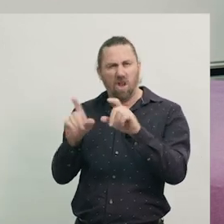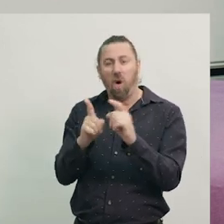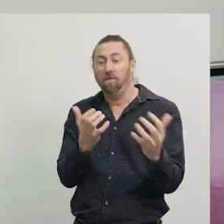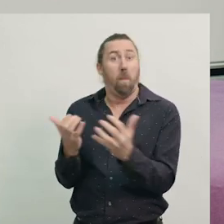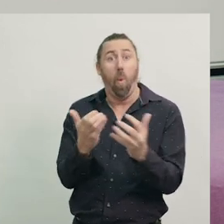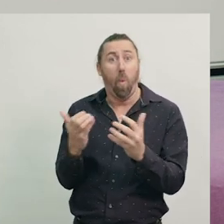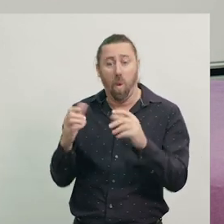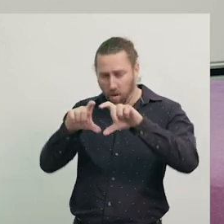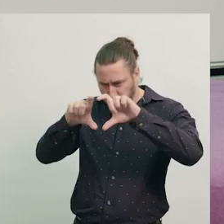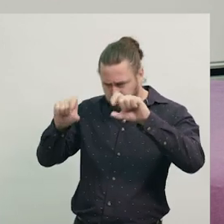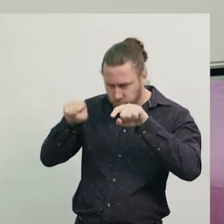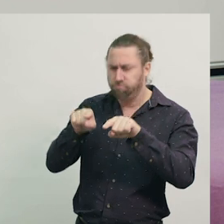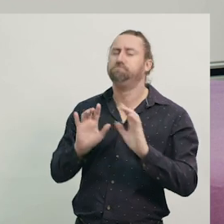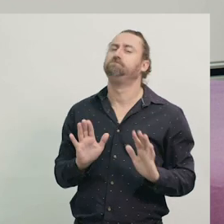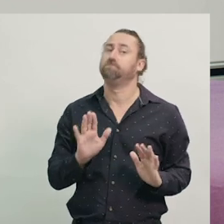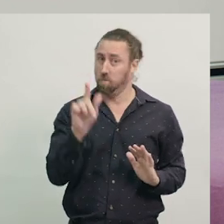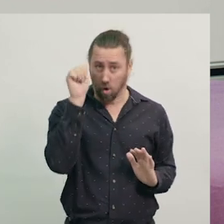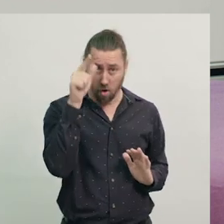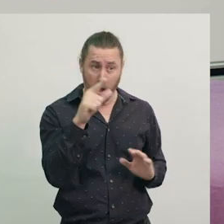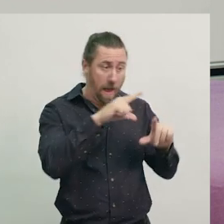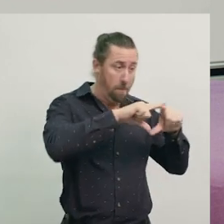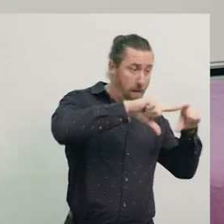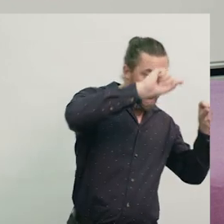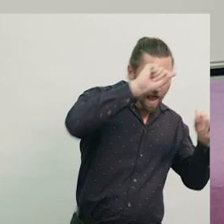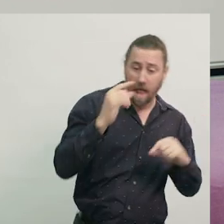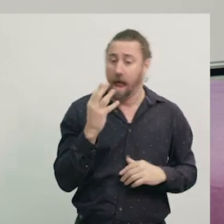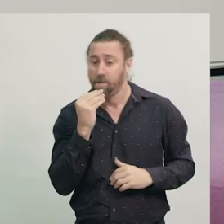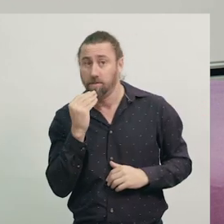So, we know that both bananas and lemons were grown from trees,